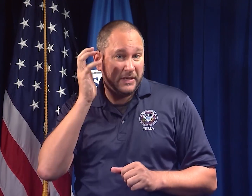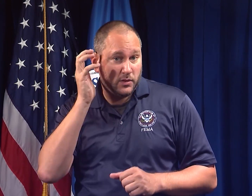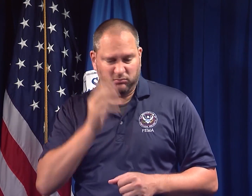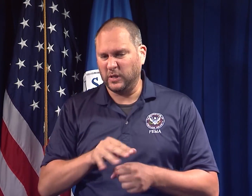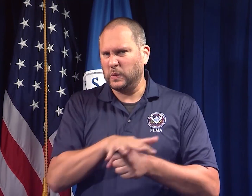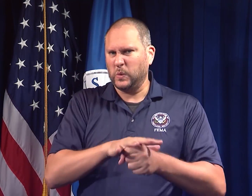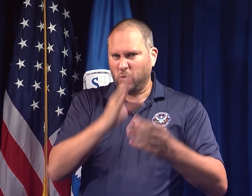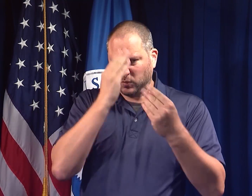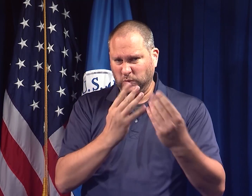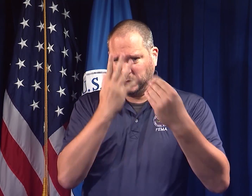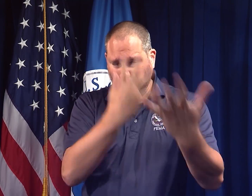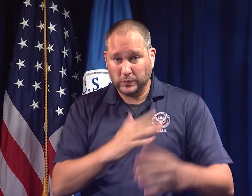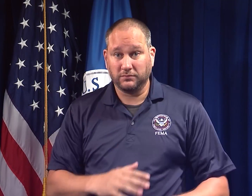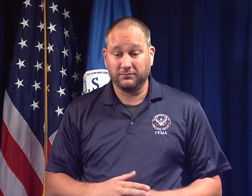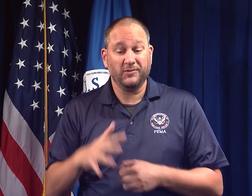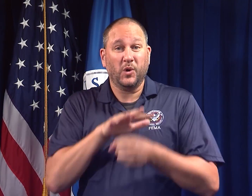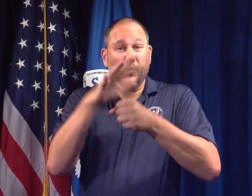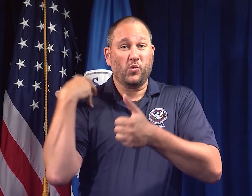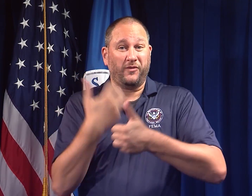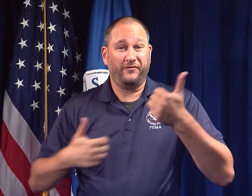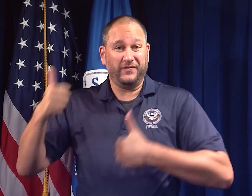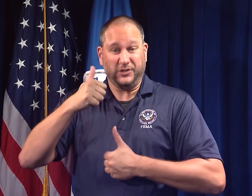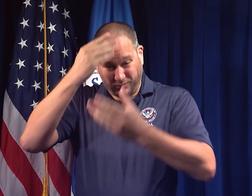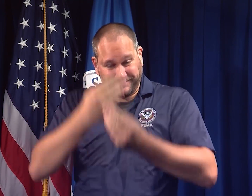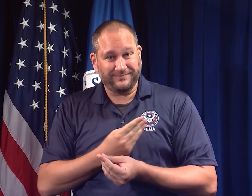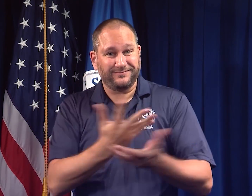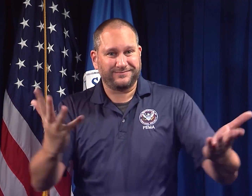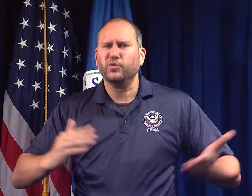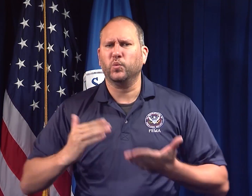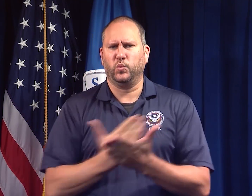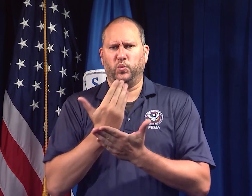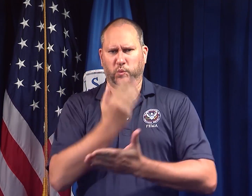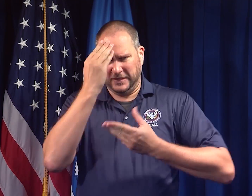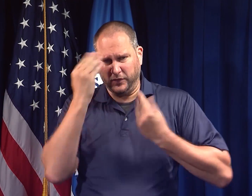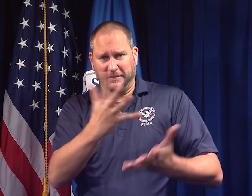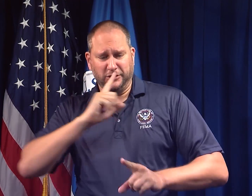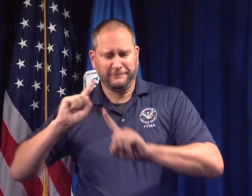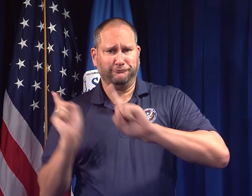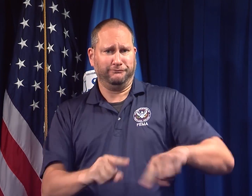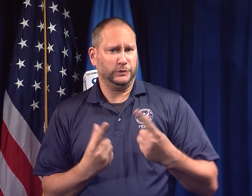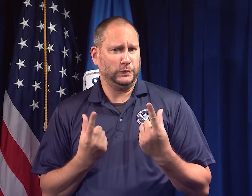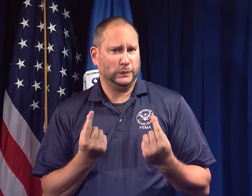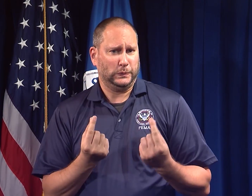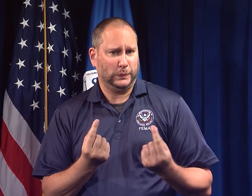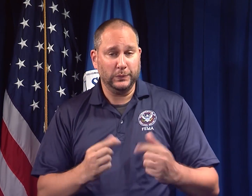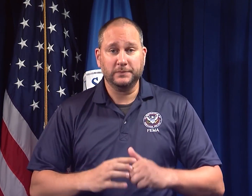for updates and directions provided by their local officials.